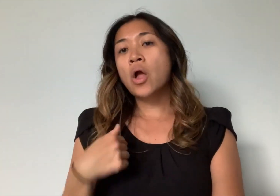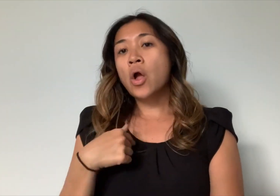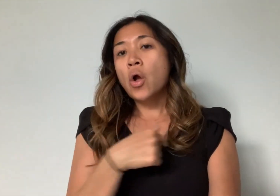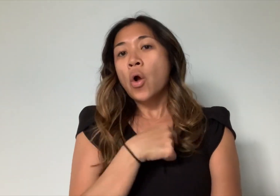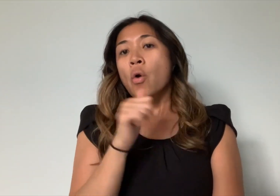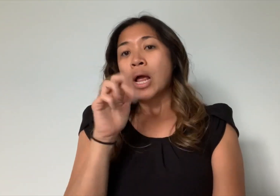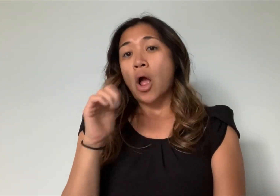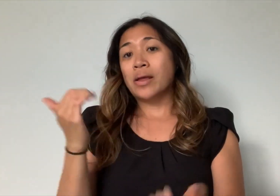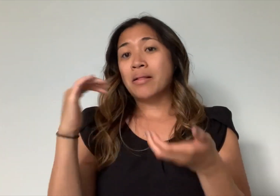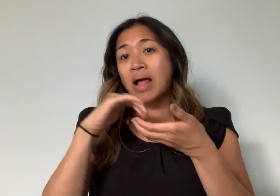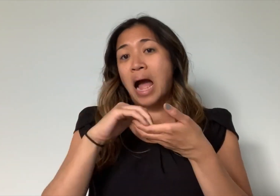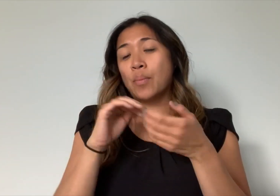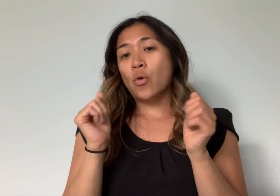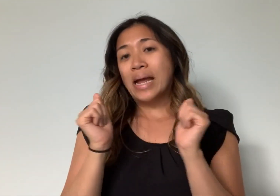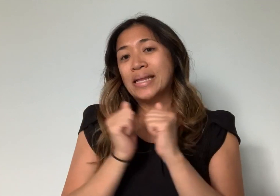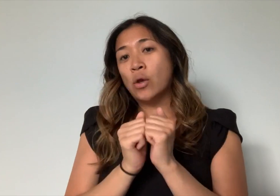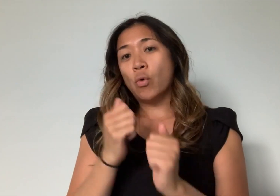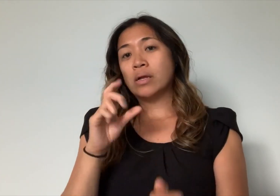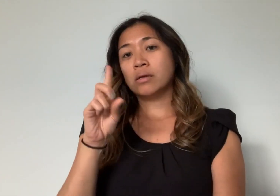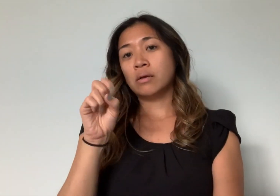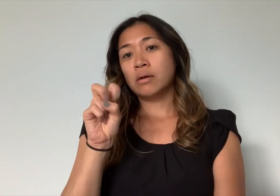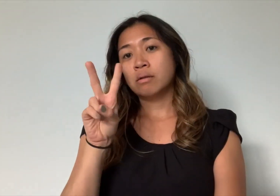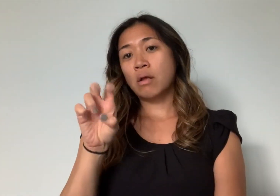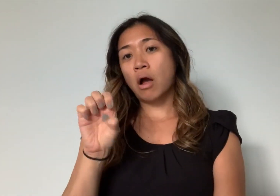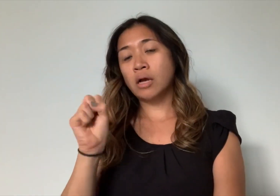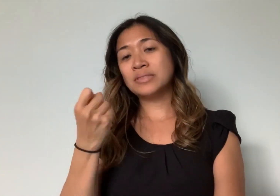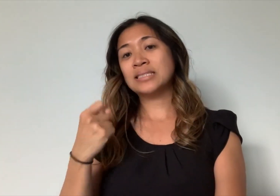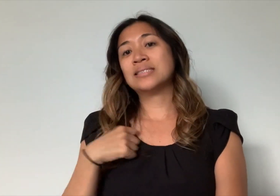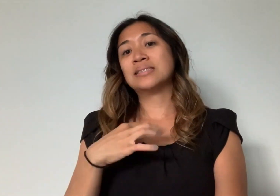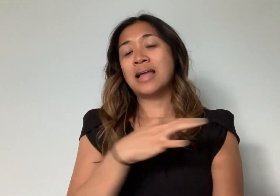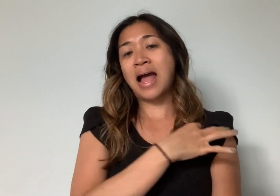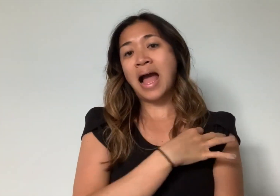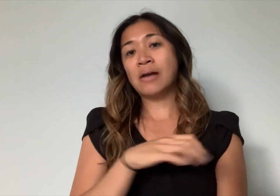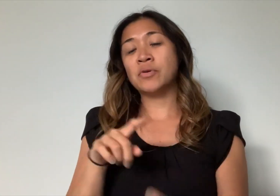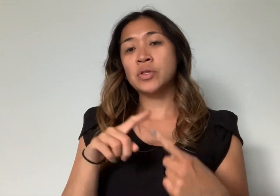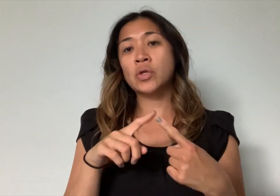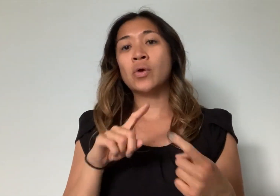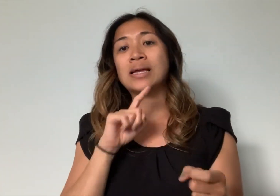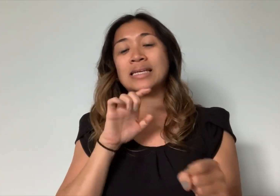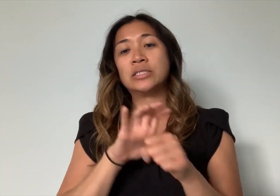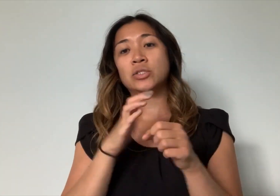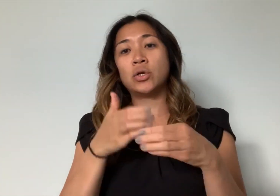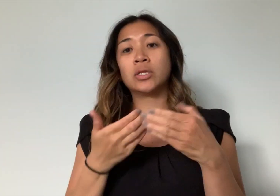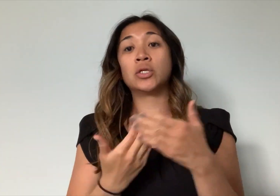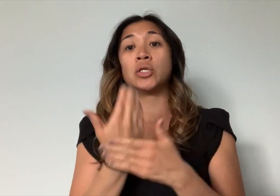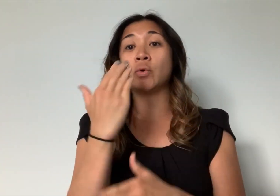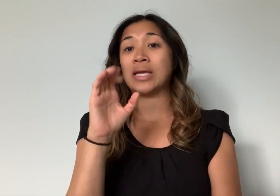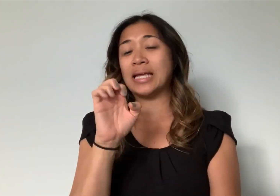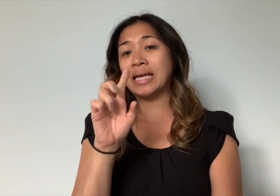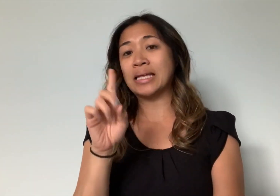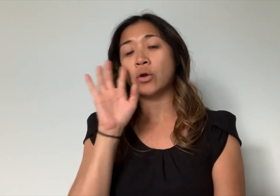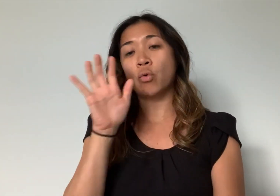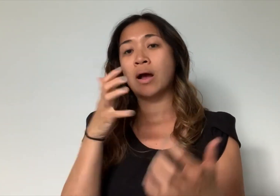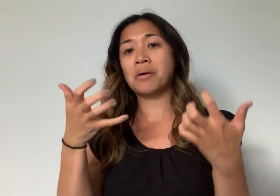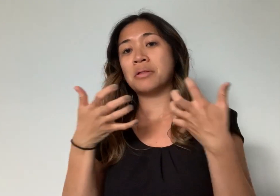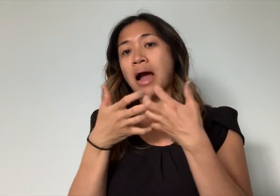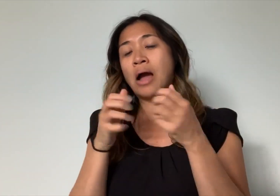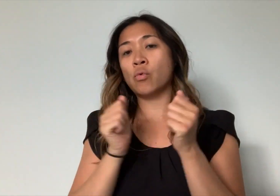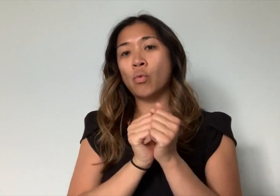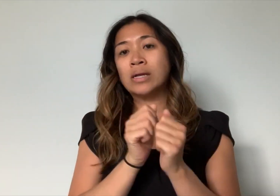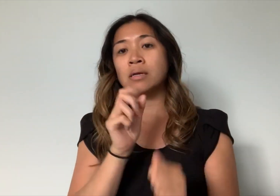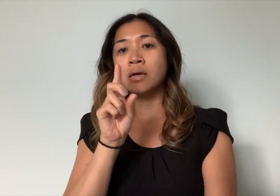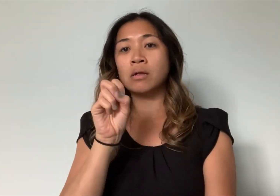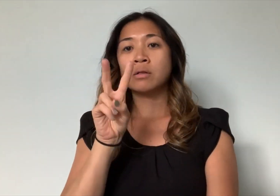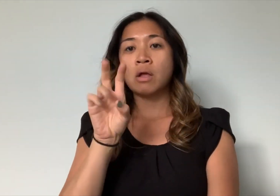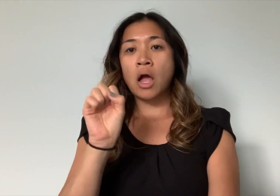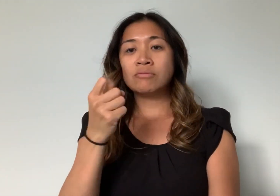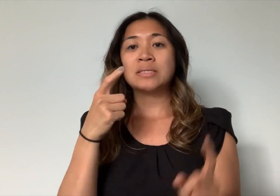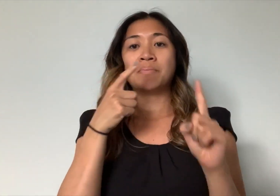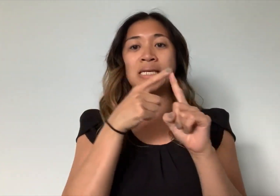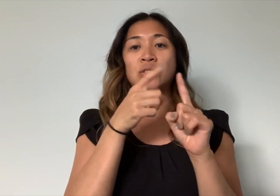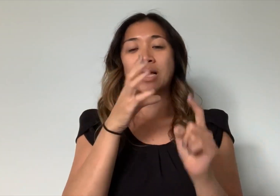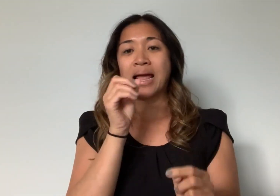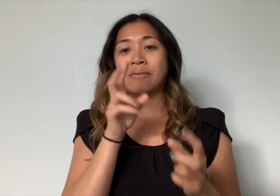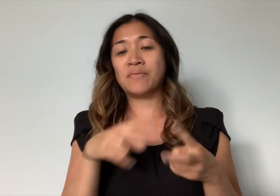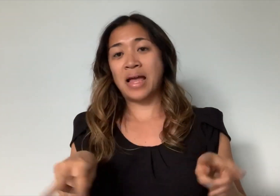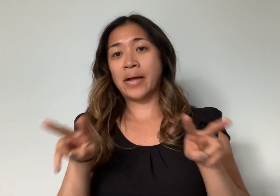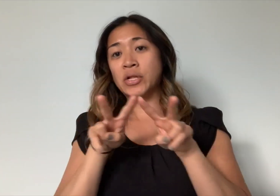We are collaborating with DOVE's staff to ensure the new executive director fits with DOVE's mission and values.